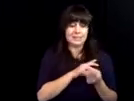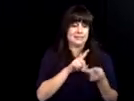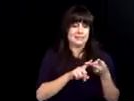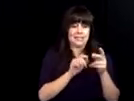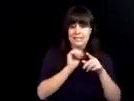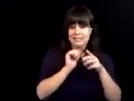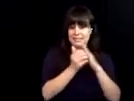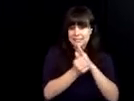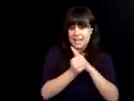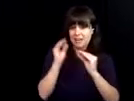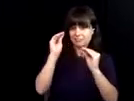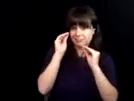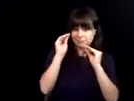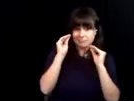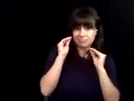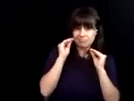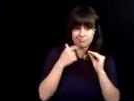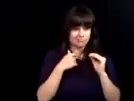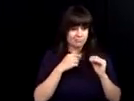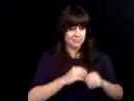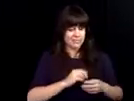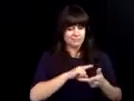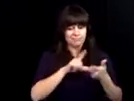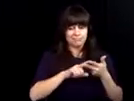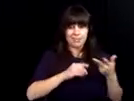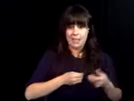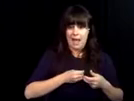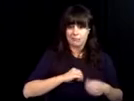to dbvi and with the accommodations that they gave